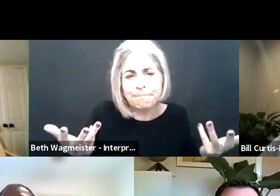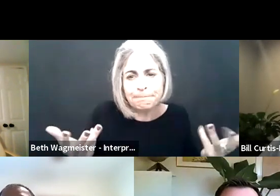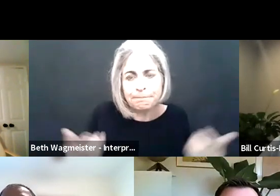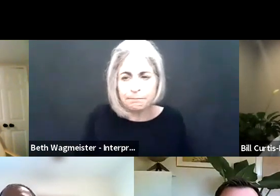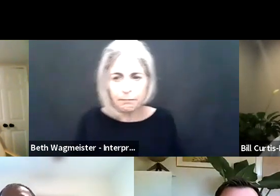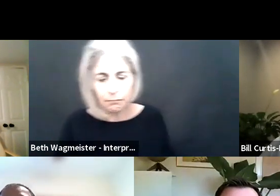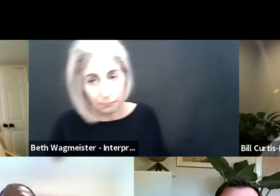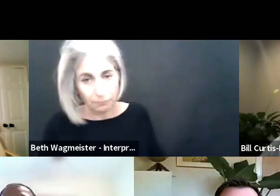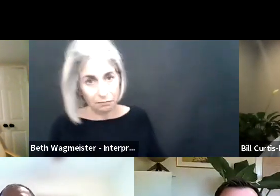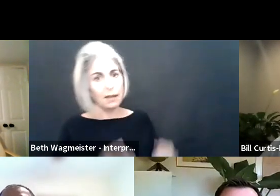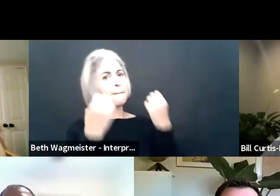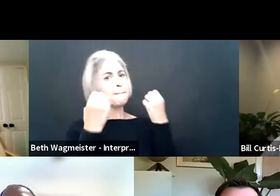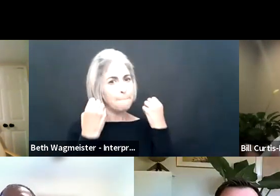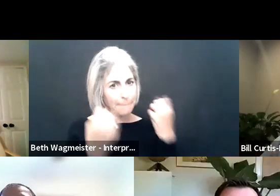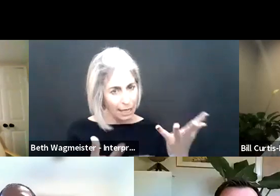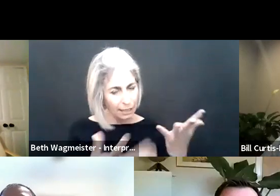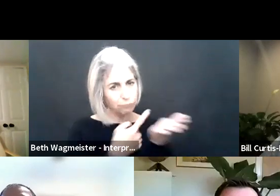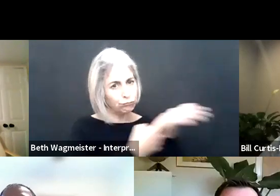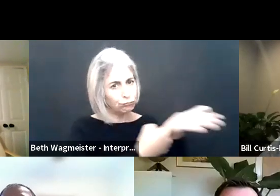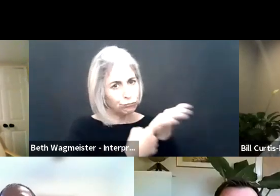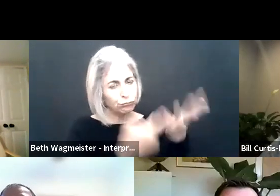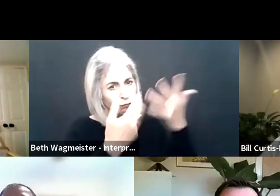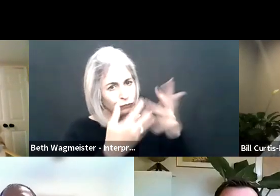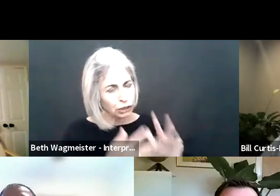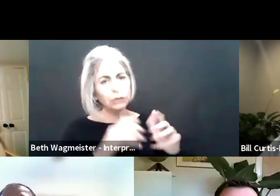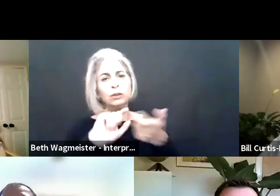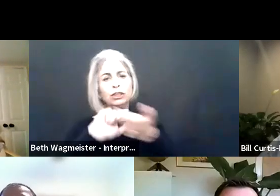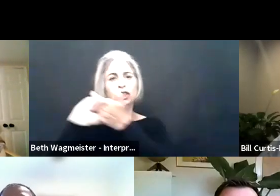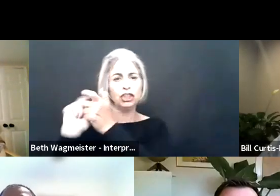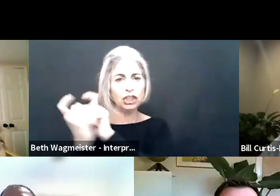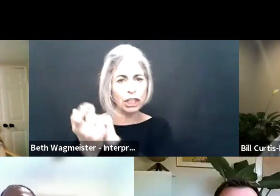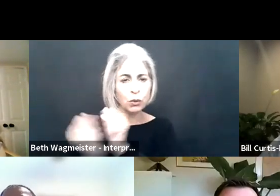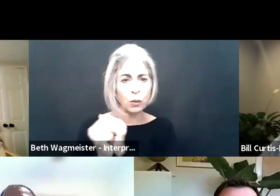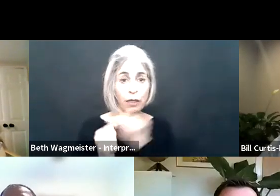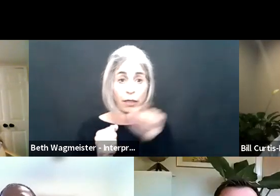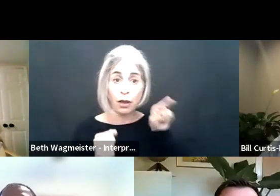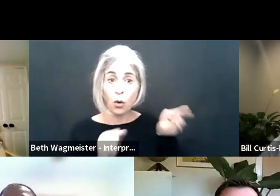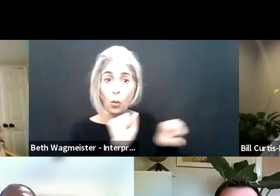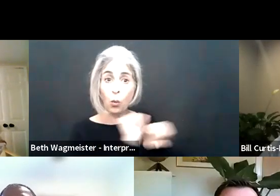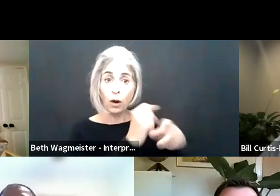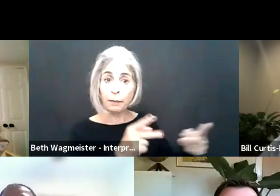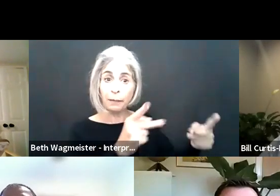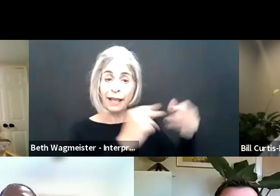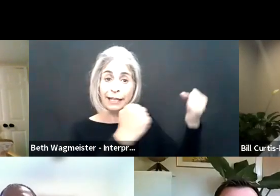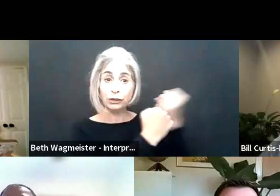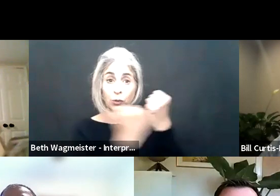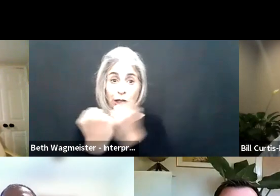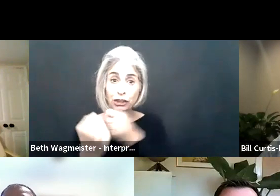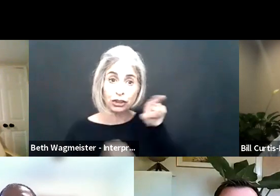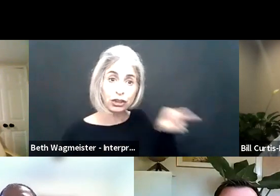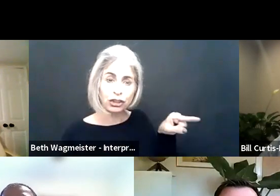What has been the challenges? Bill: Well, as many have discussed